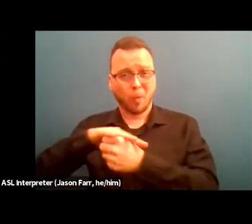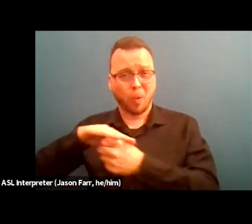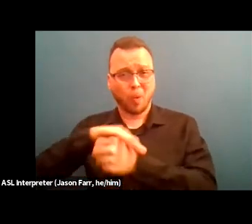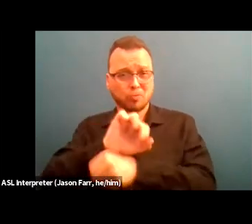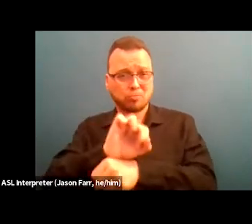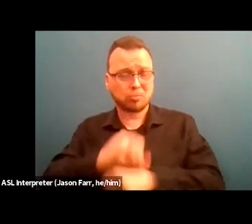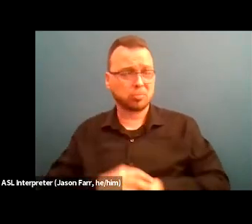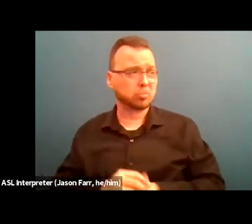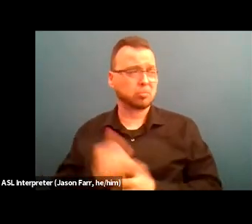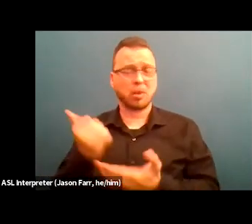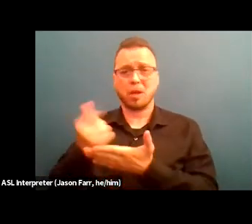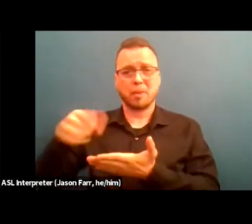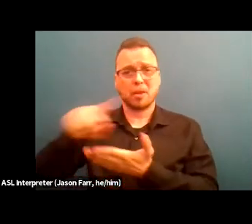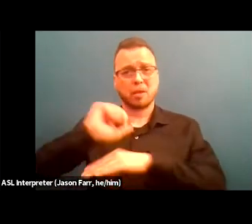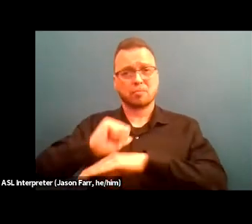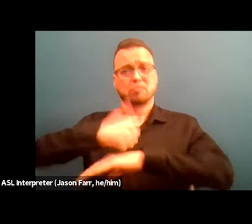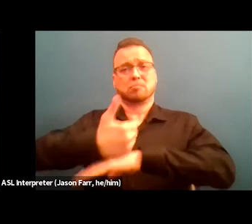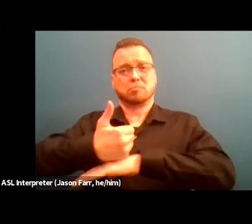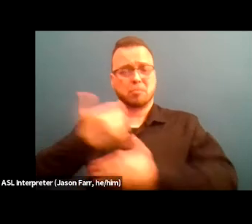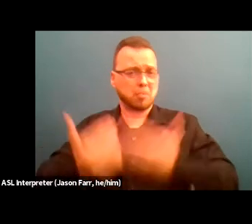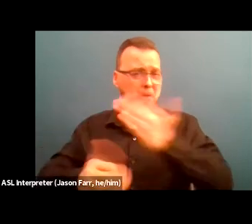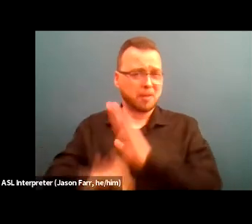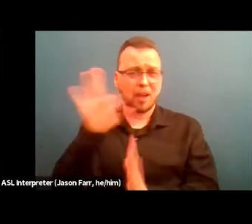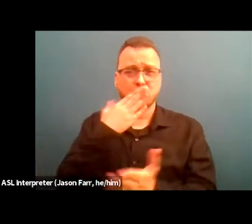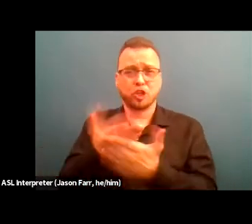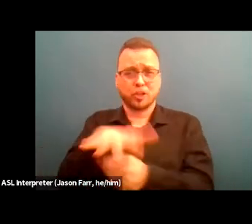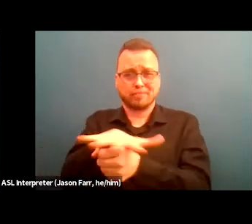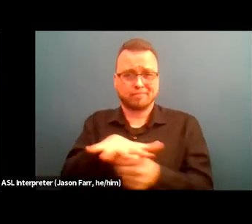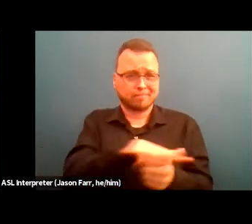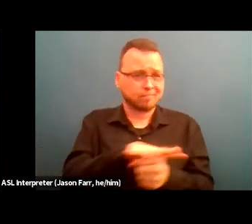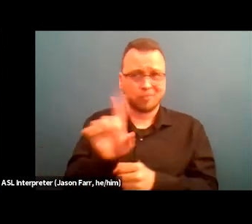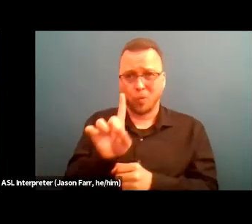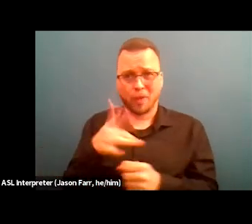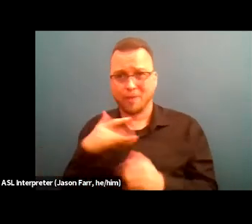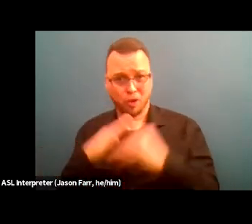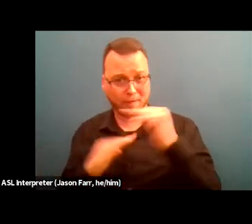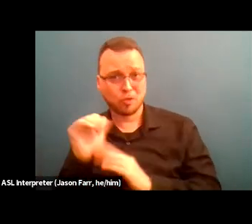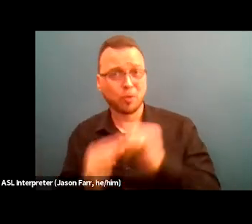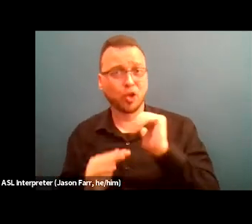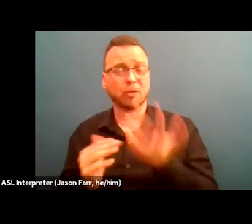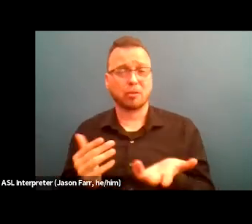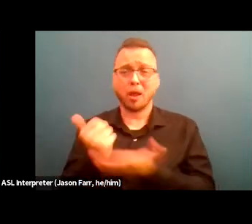helping them get established, maybe find a good market that they feel comfortable, helping them with transportation,